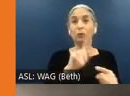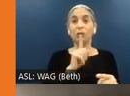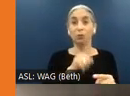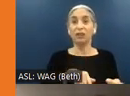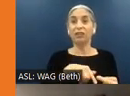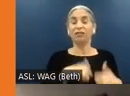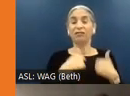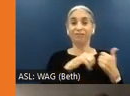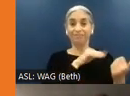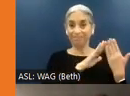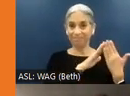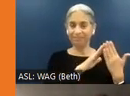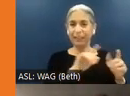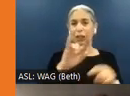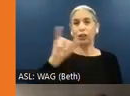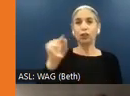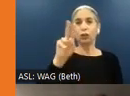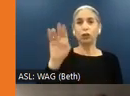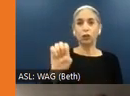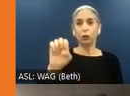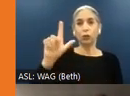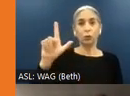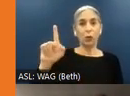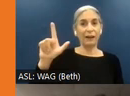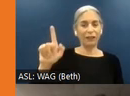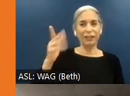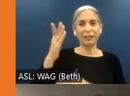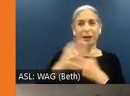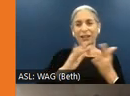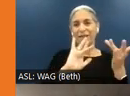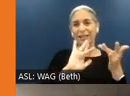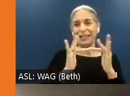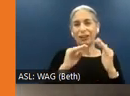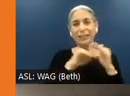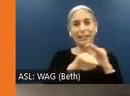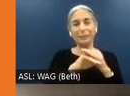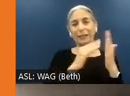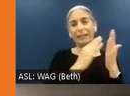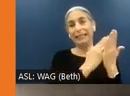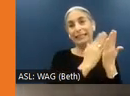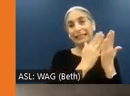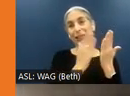then we have on June 21, as part of our Digital Accessibility series, Ensuring Your Secure